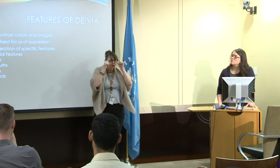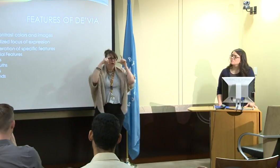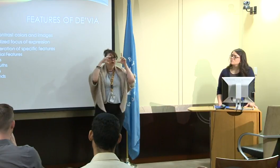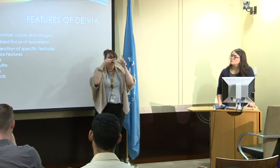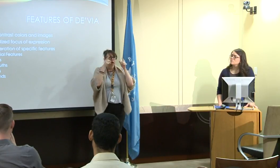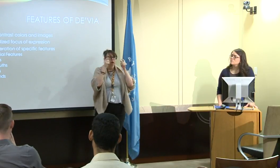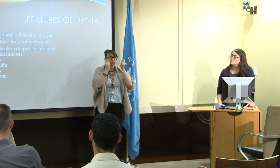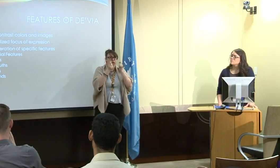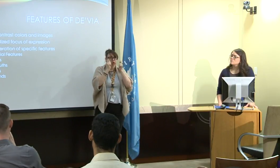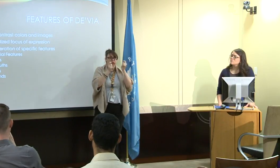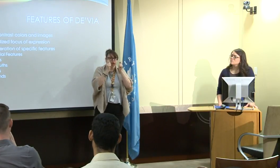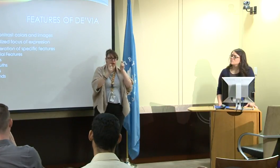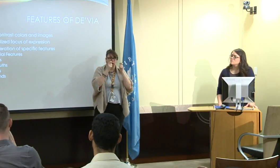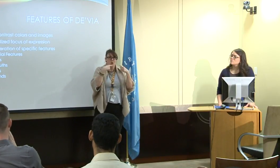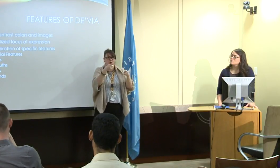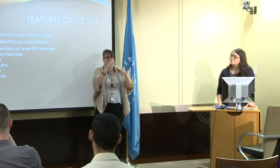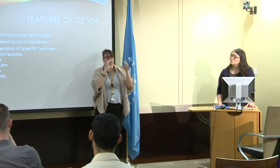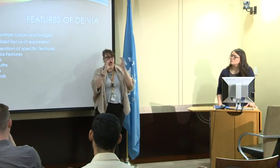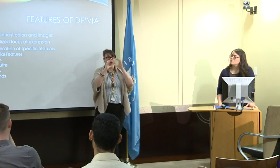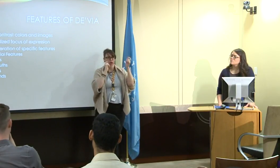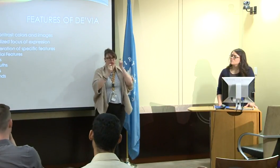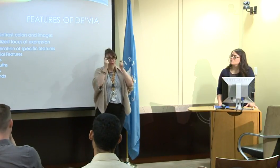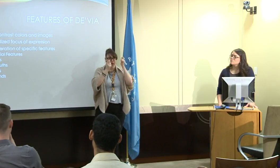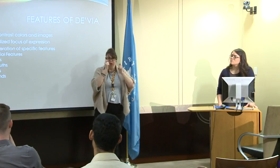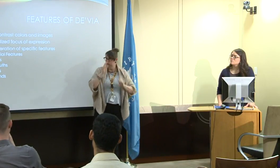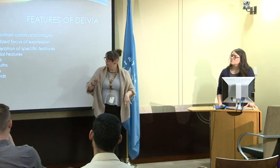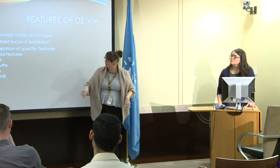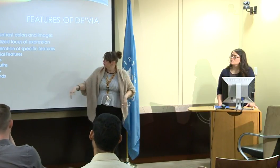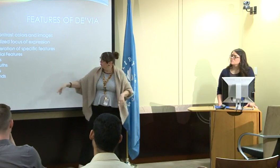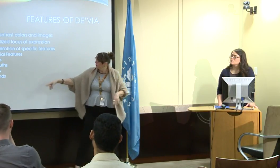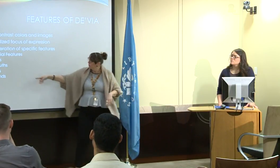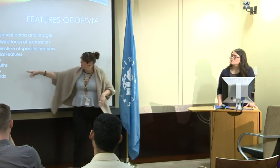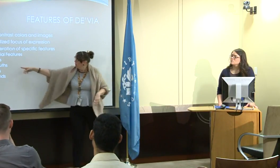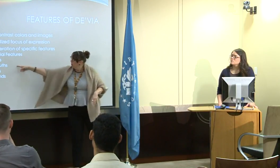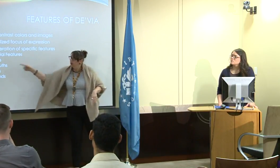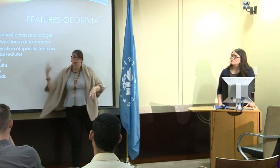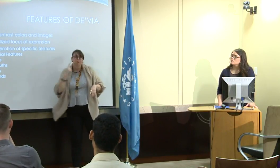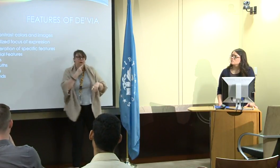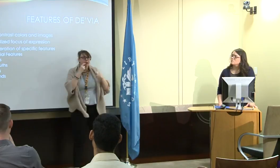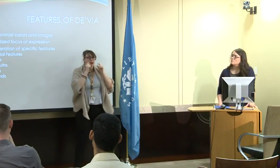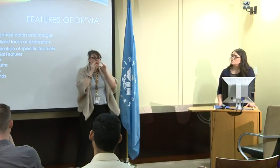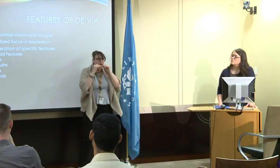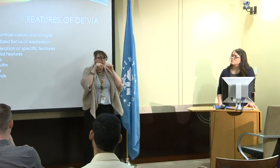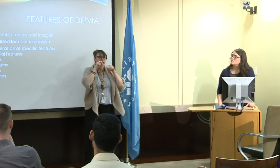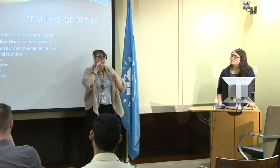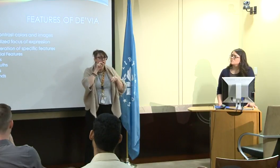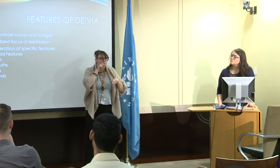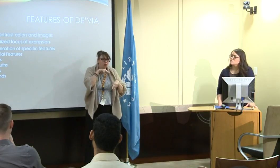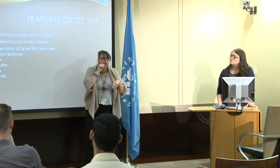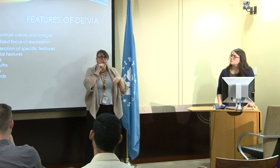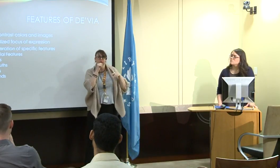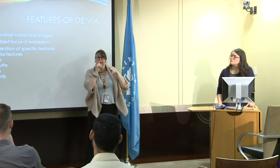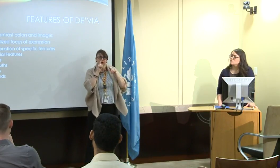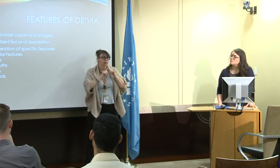the movement of our hands, our eyes, our mouths.